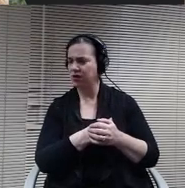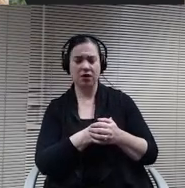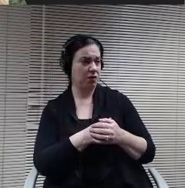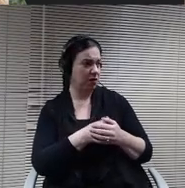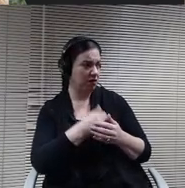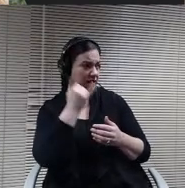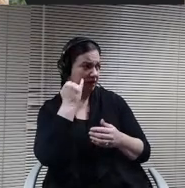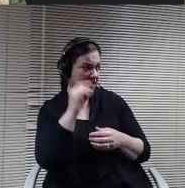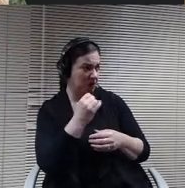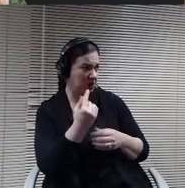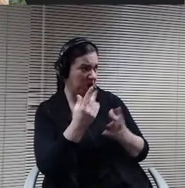wanna nominate somebody?